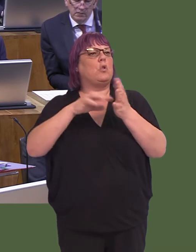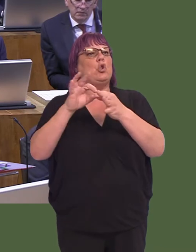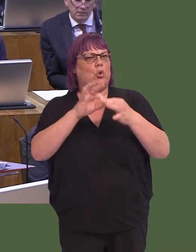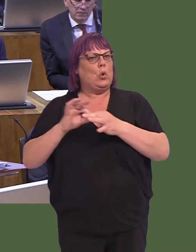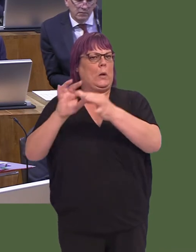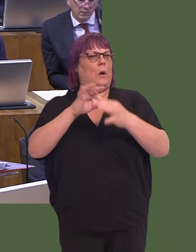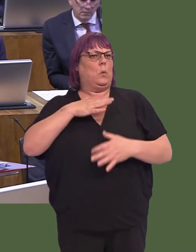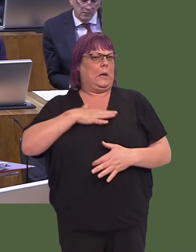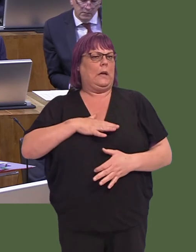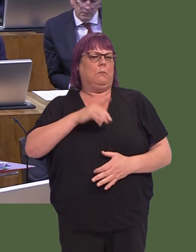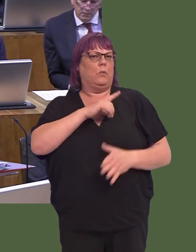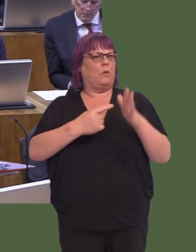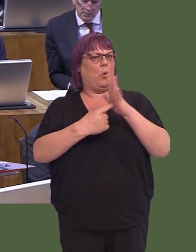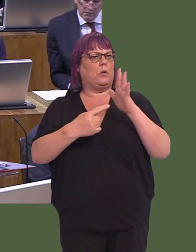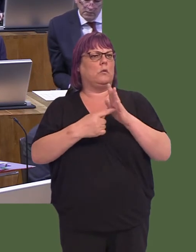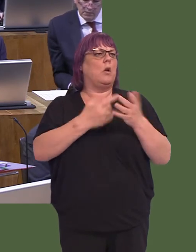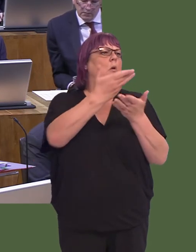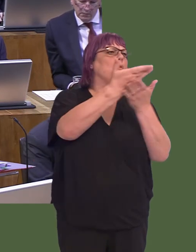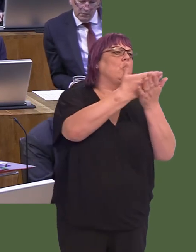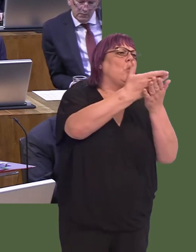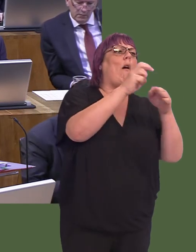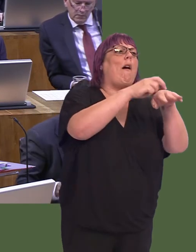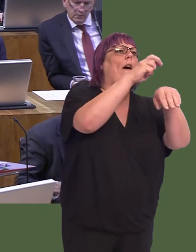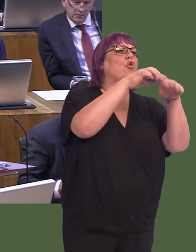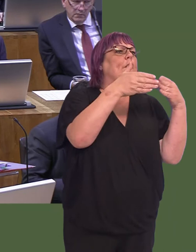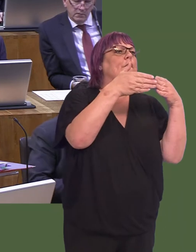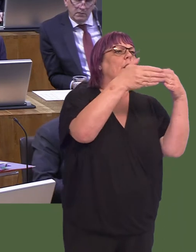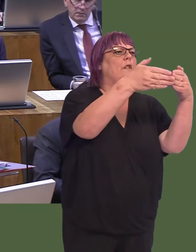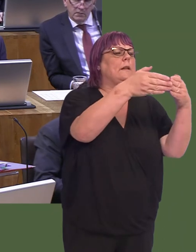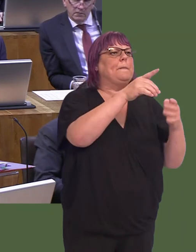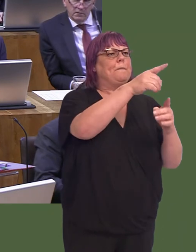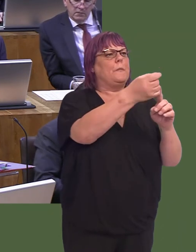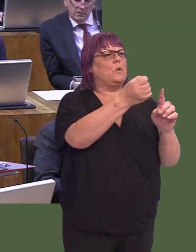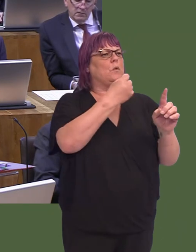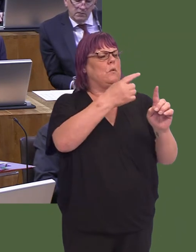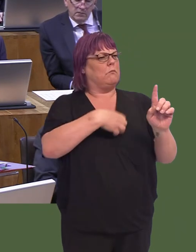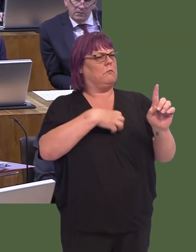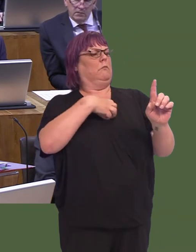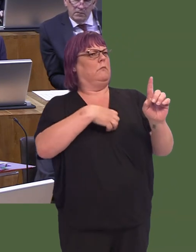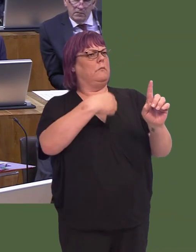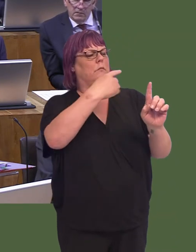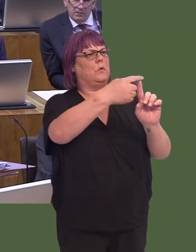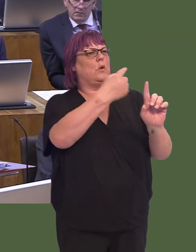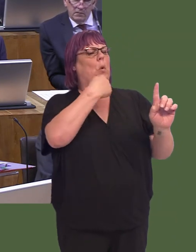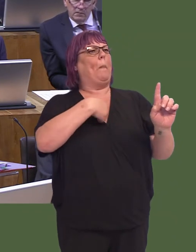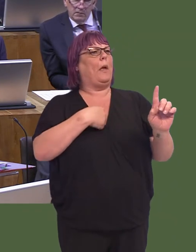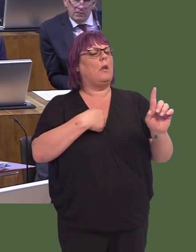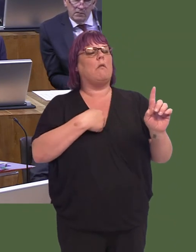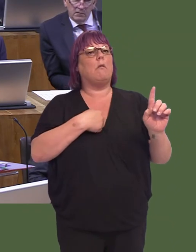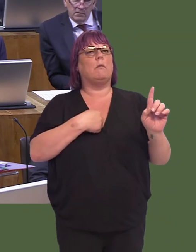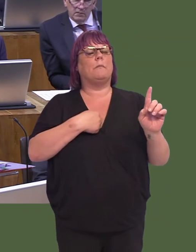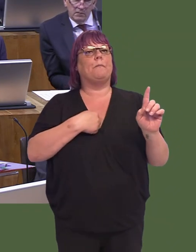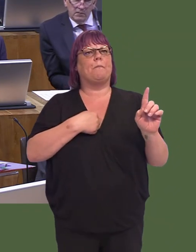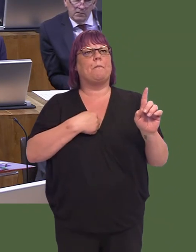When I spoke to Irish Ferries, one thing that struck me was that they said there is potential